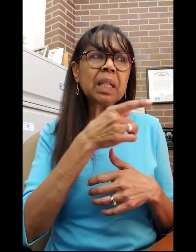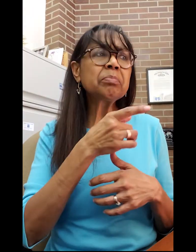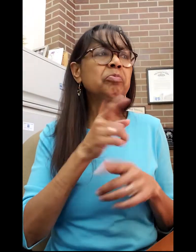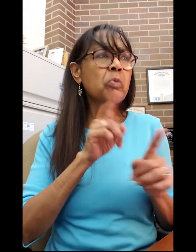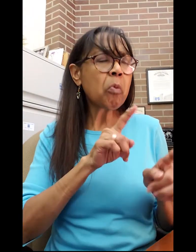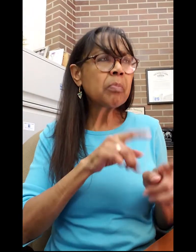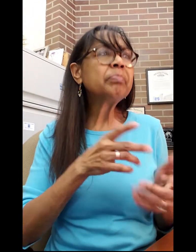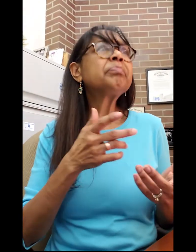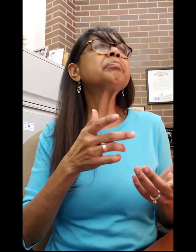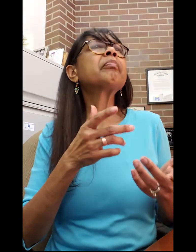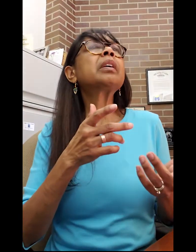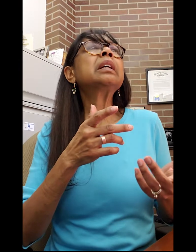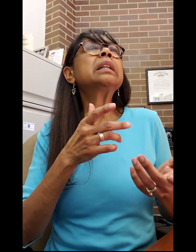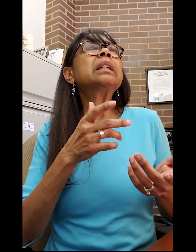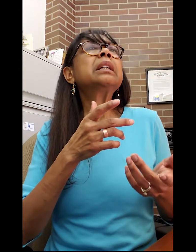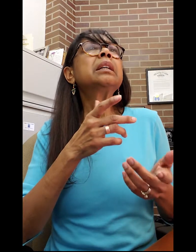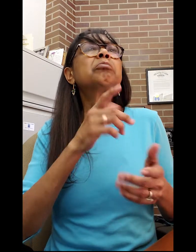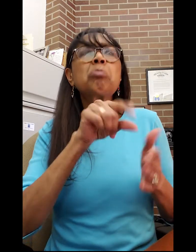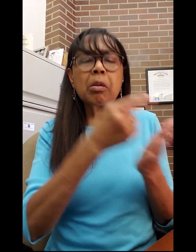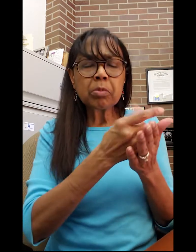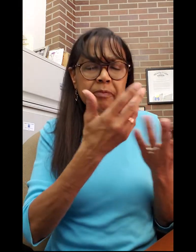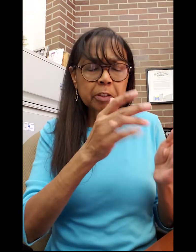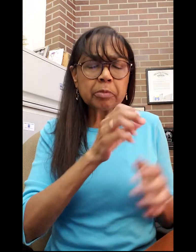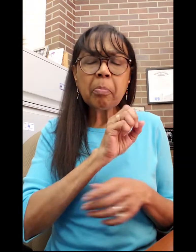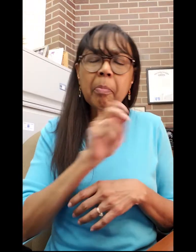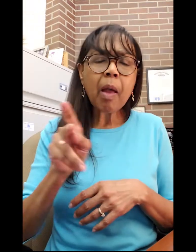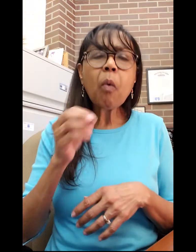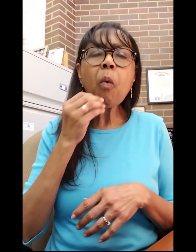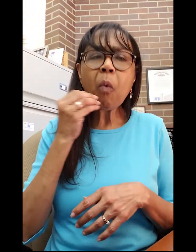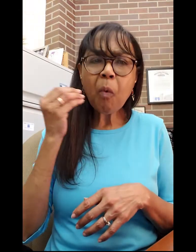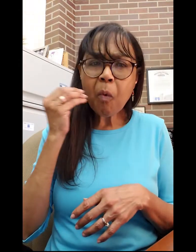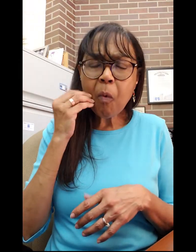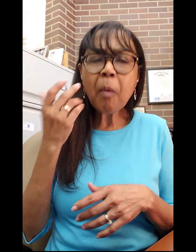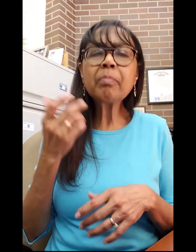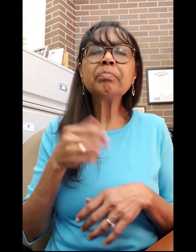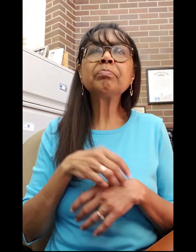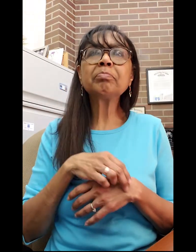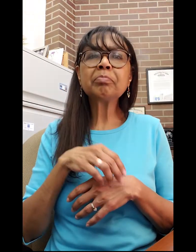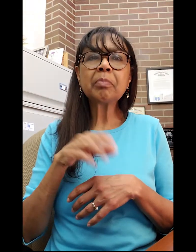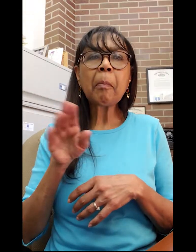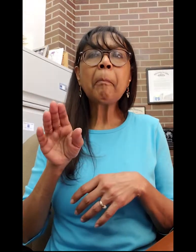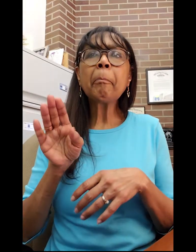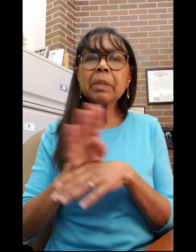He attended school and he graduated.